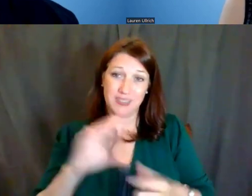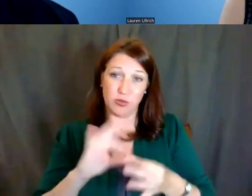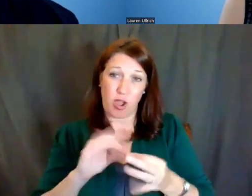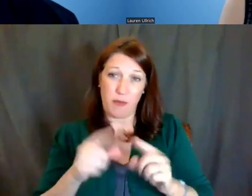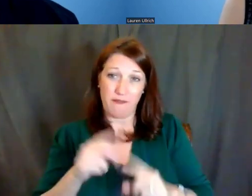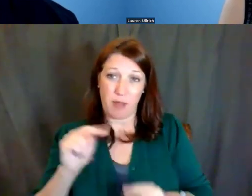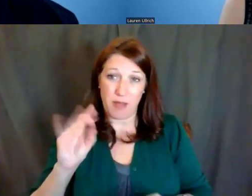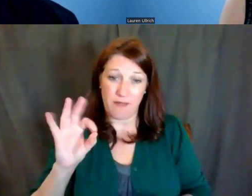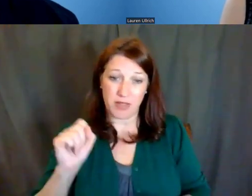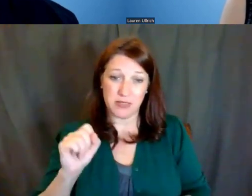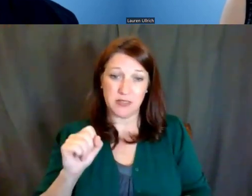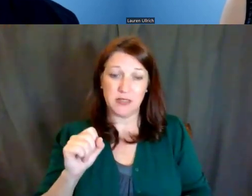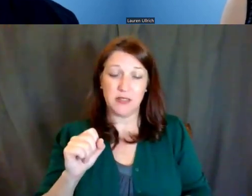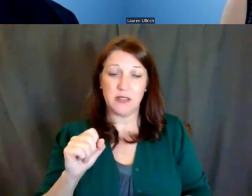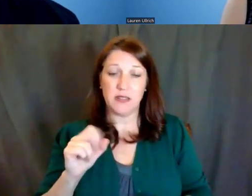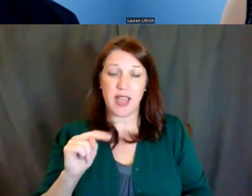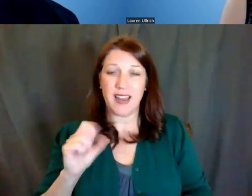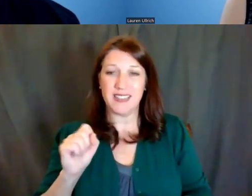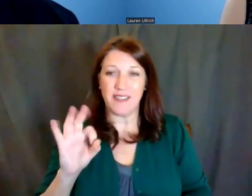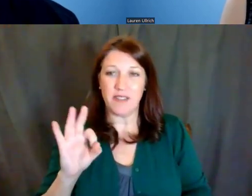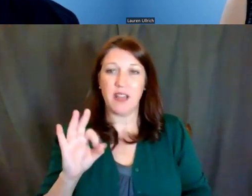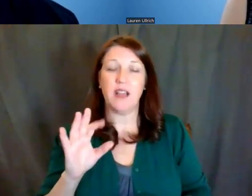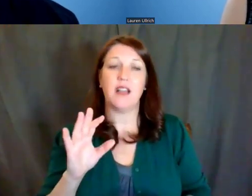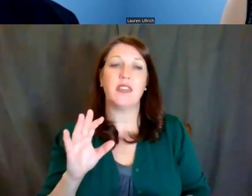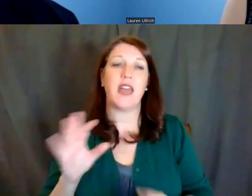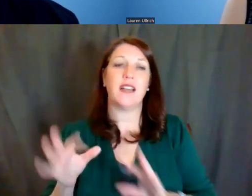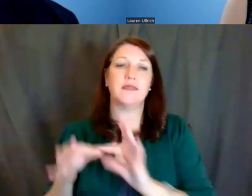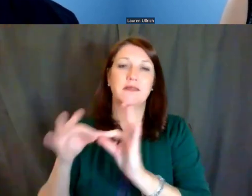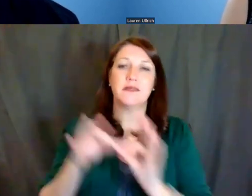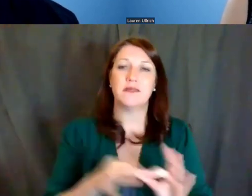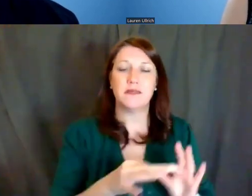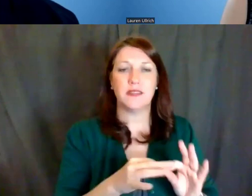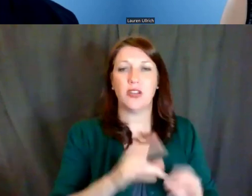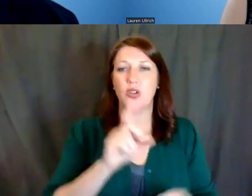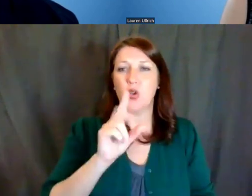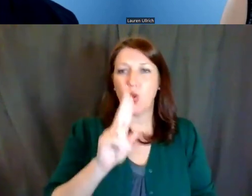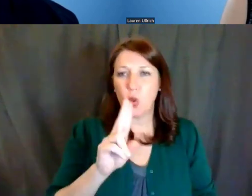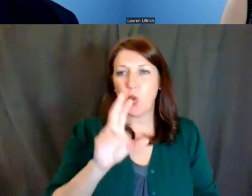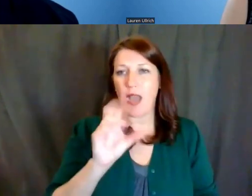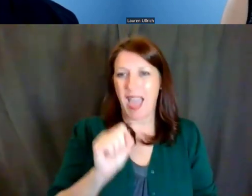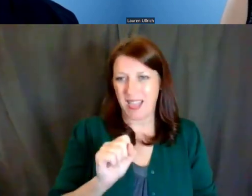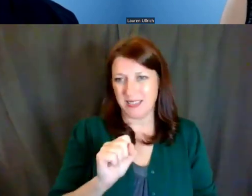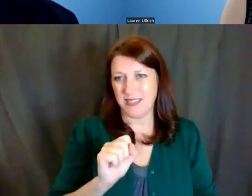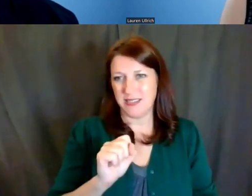is measured relative to U.S. citizens and U.S. population,